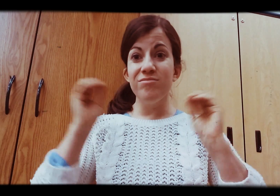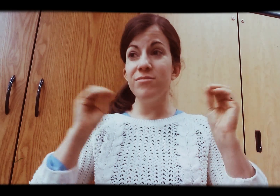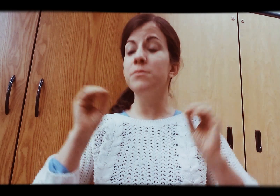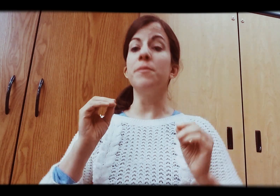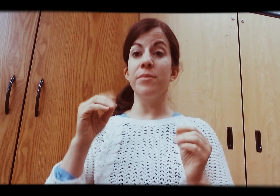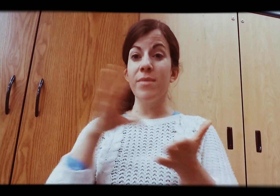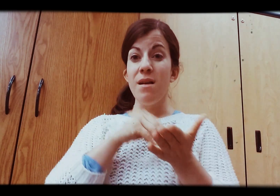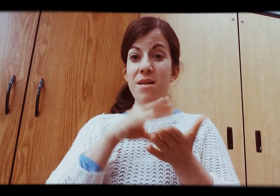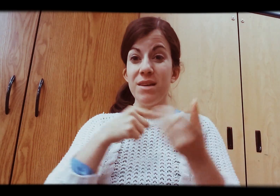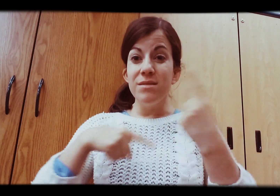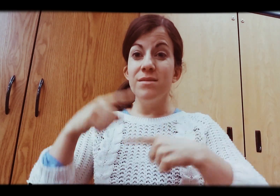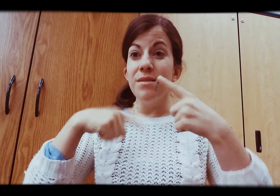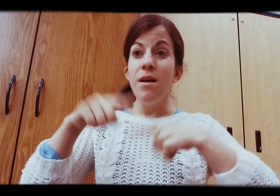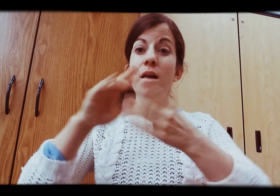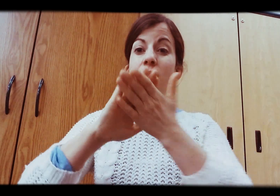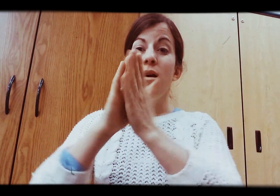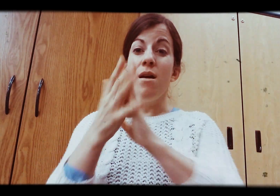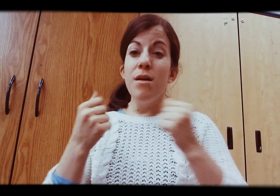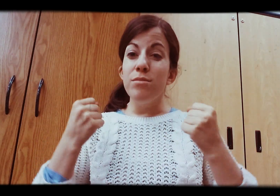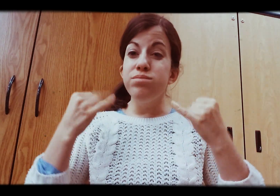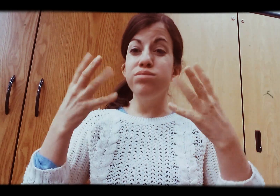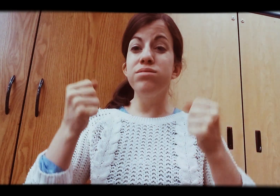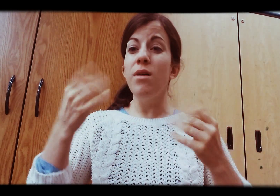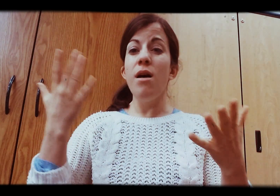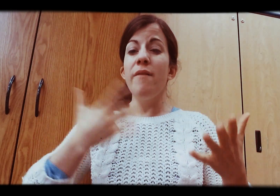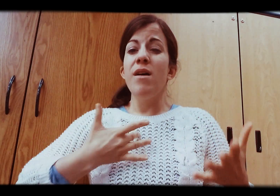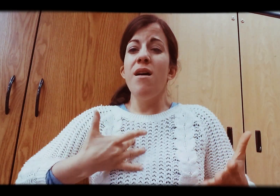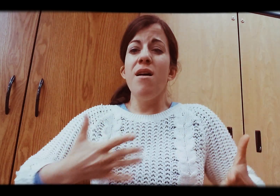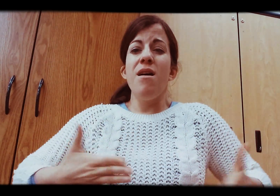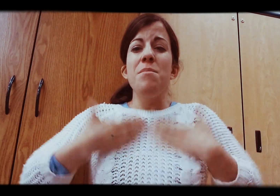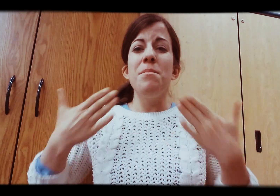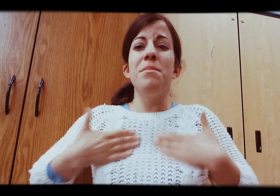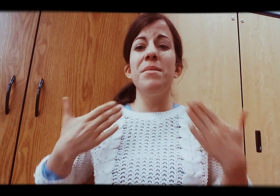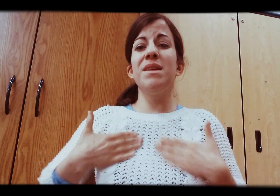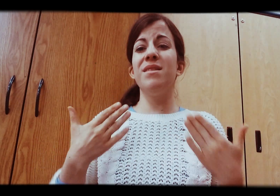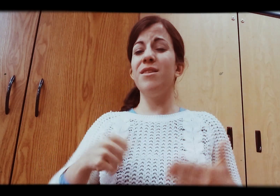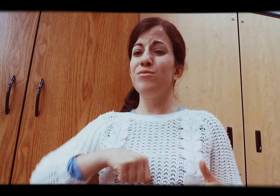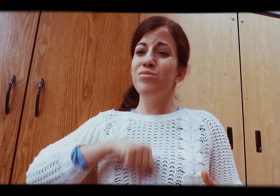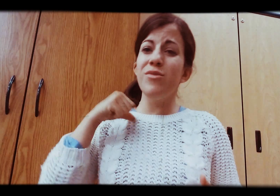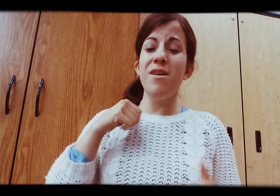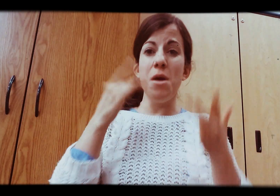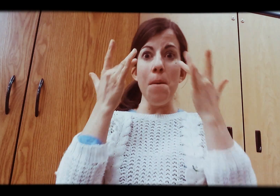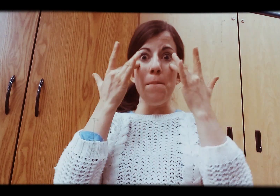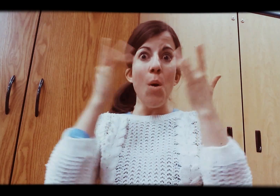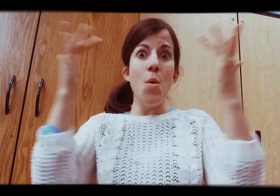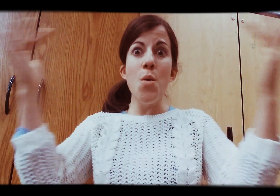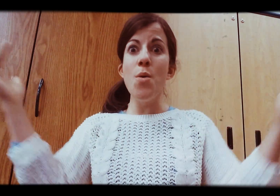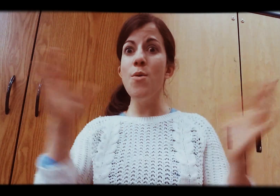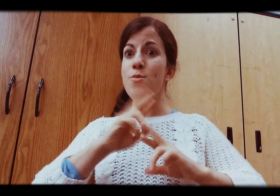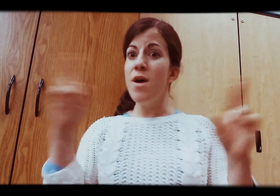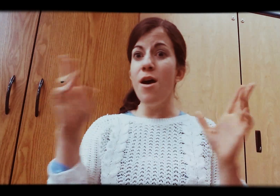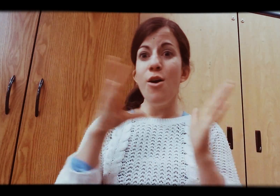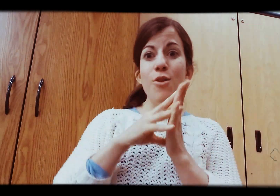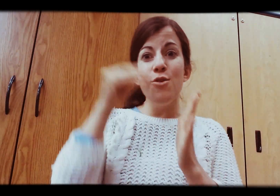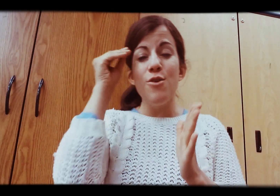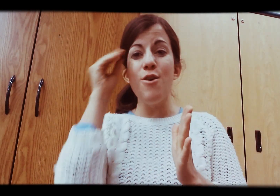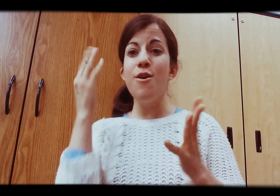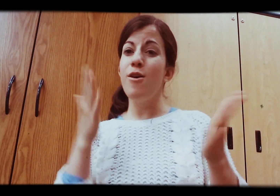As they learn sign language, they quickly pick up the language and became fluent. They feel so thrilled and happy and PROUD. Their eyes become bright with understanding. They are ready to learn